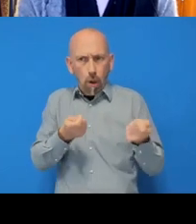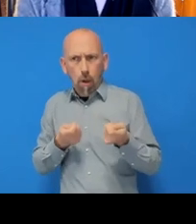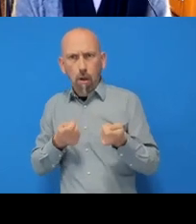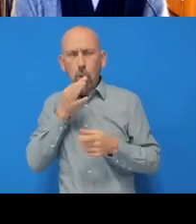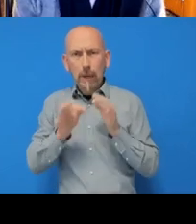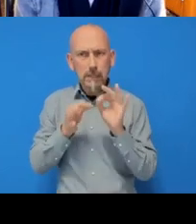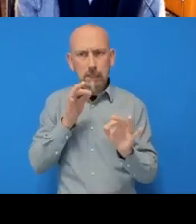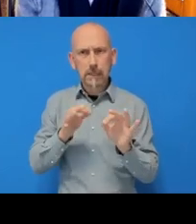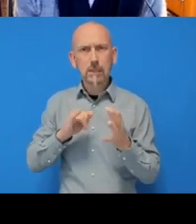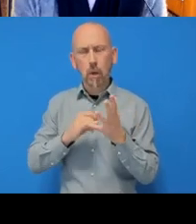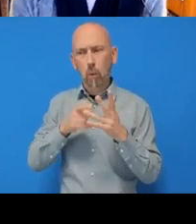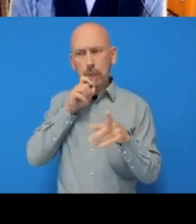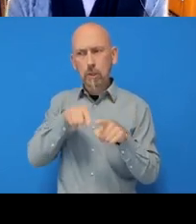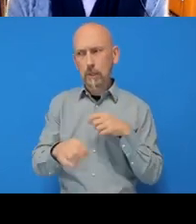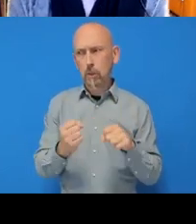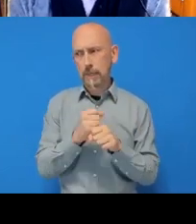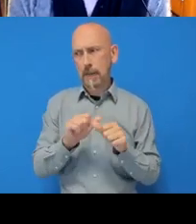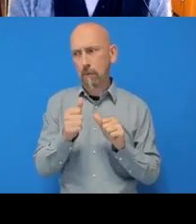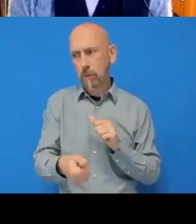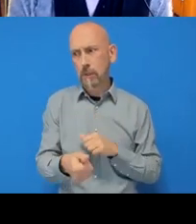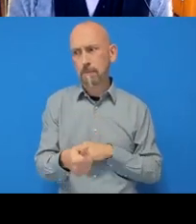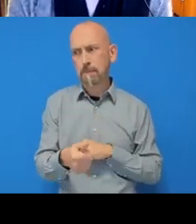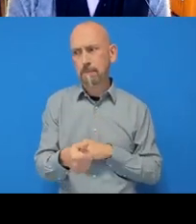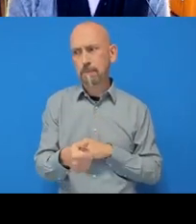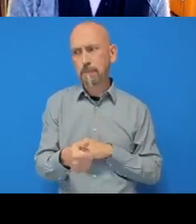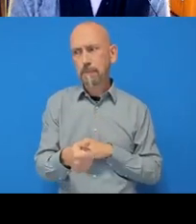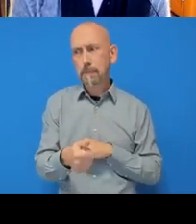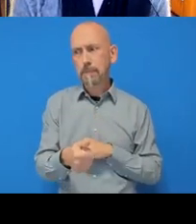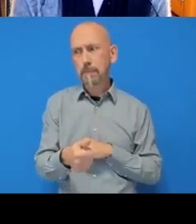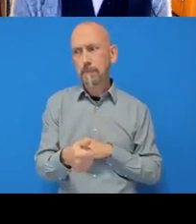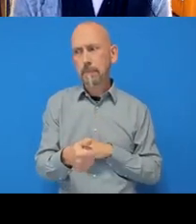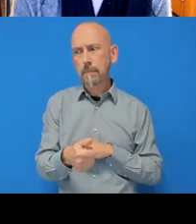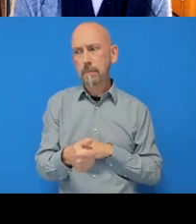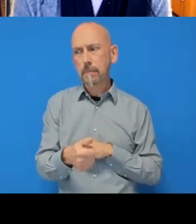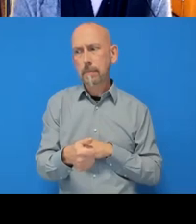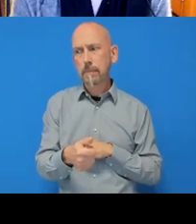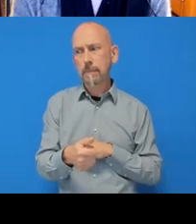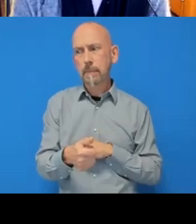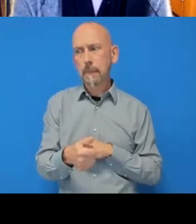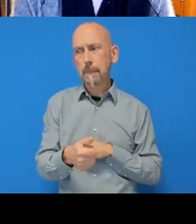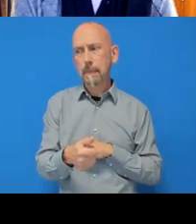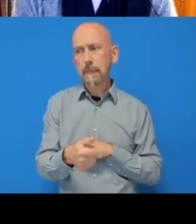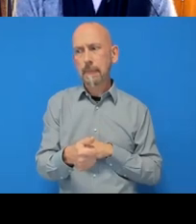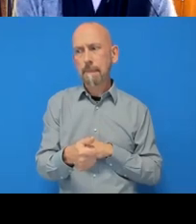I'll merge them and right so you're probably wondering, “How can we do all this within R? This